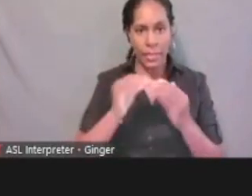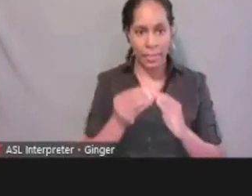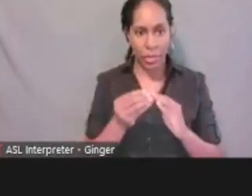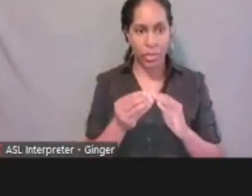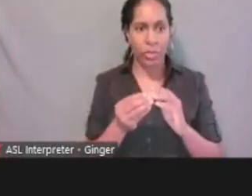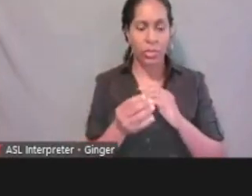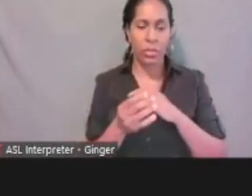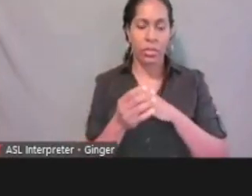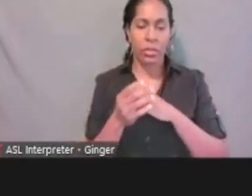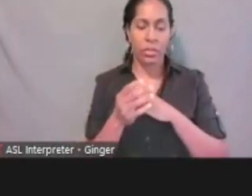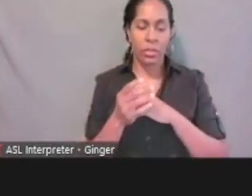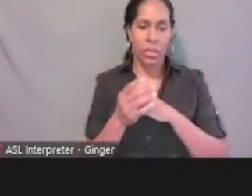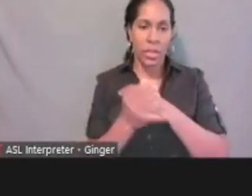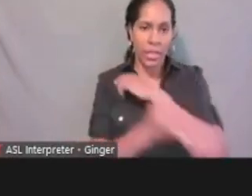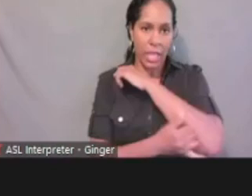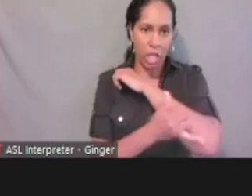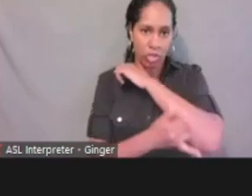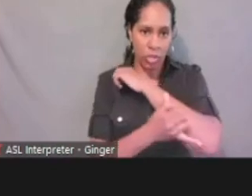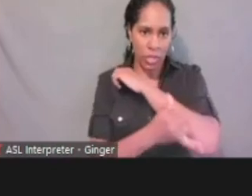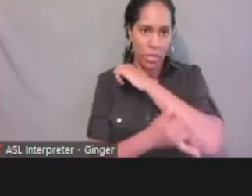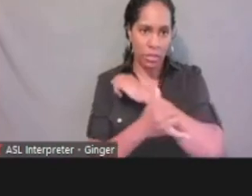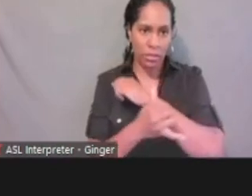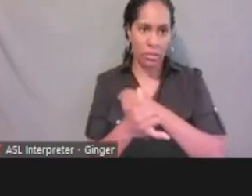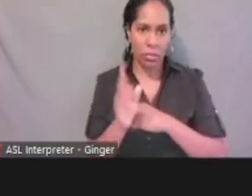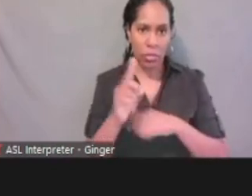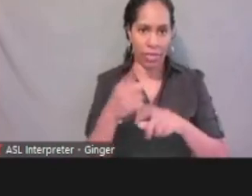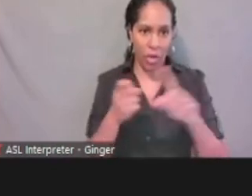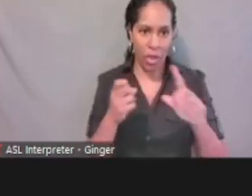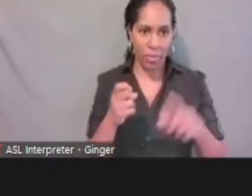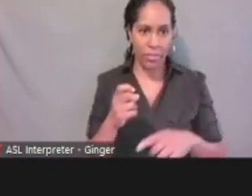we're gonna say it's Dominican Republic.